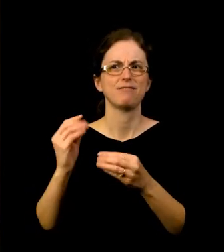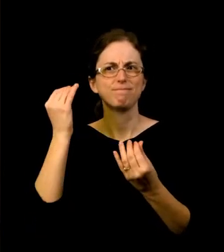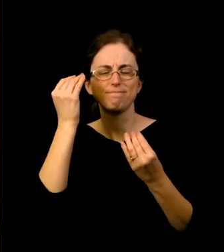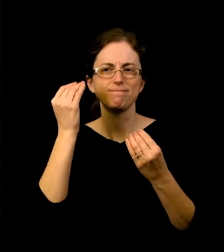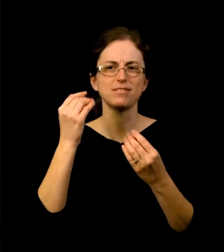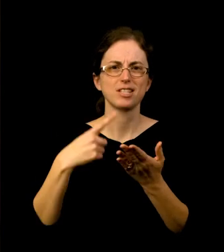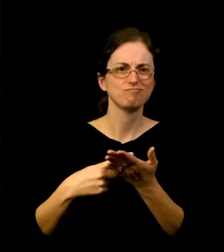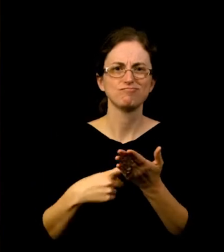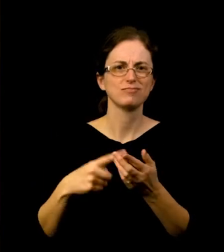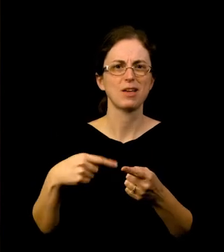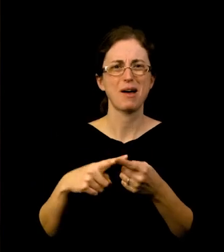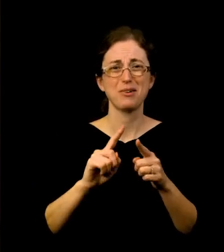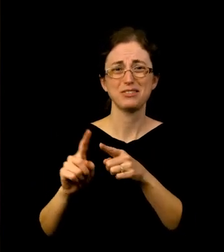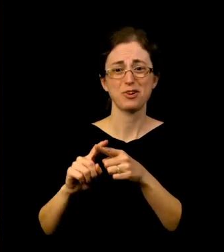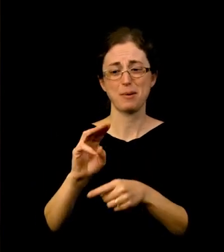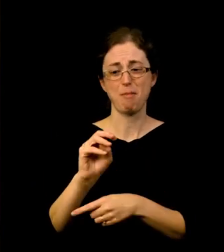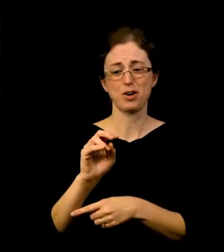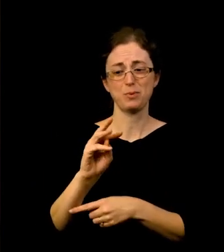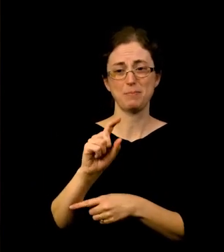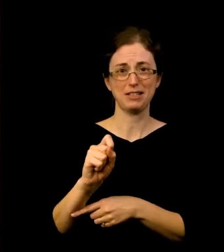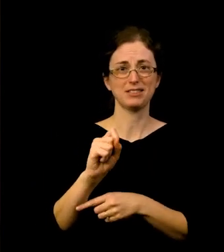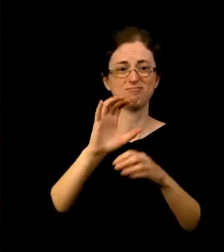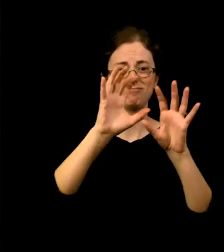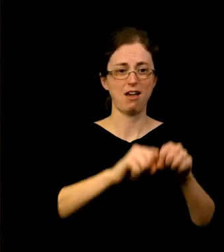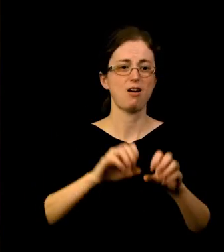Portland, exploring what people want from monuments,